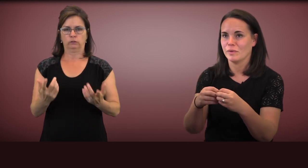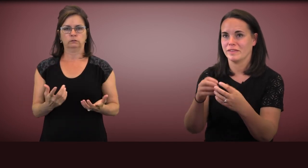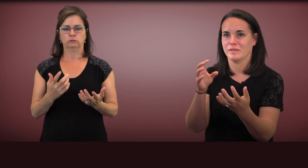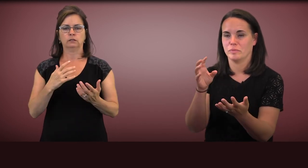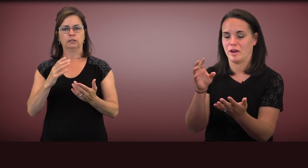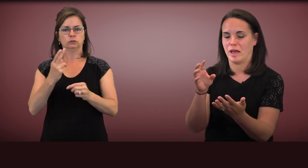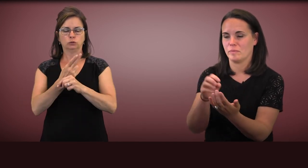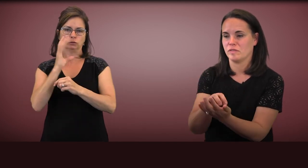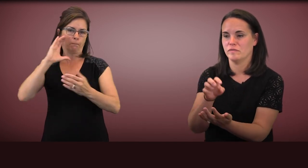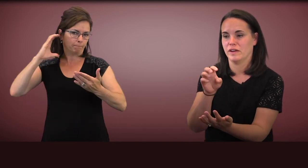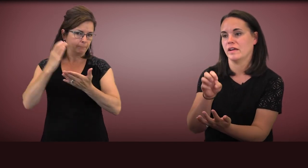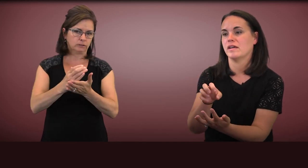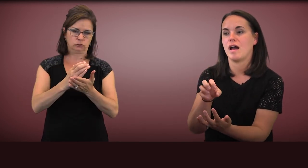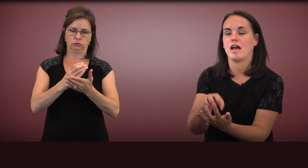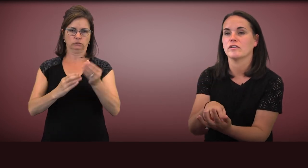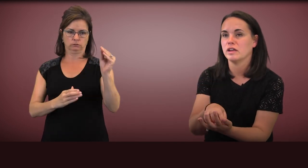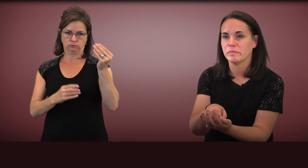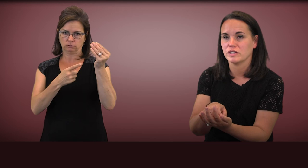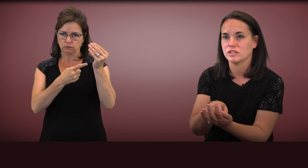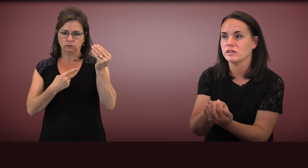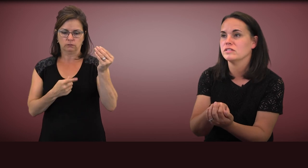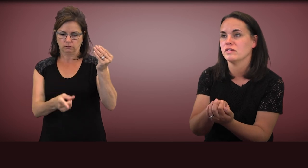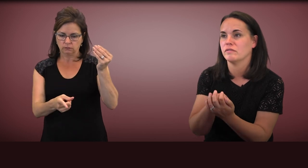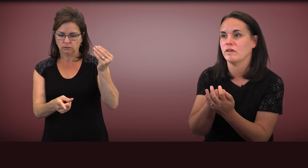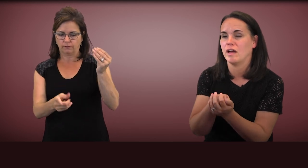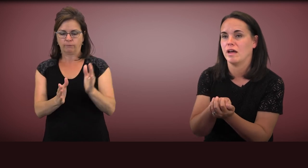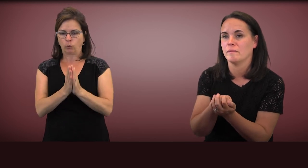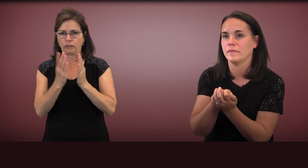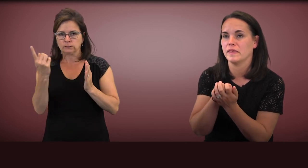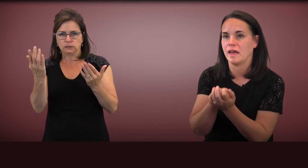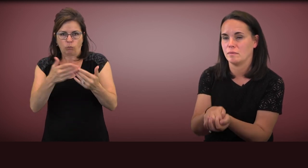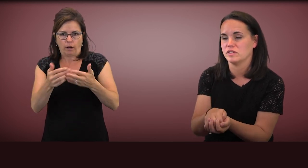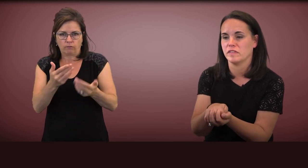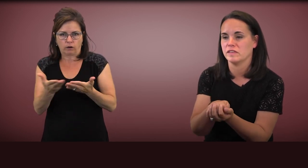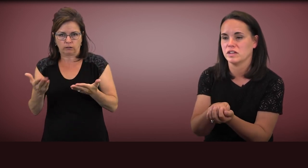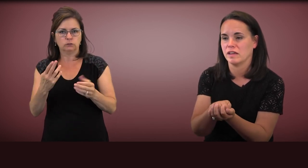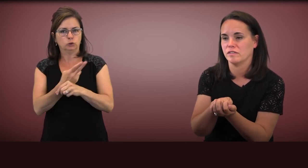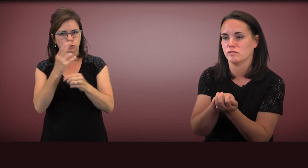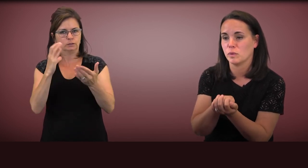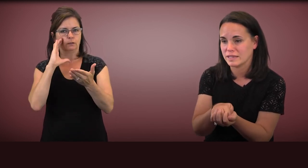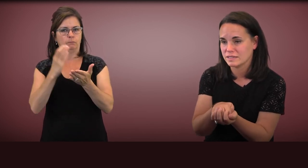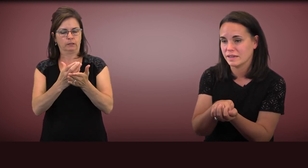with perhaps very concrete pictures of the objects that the child is requesting,